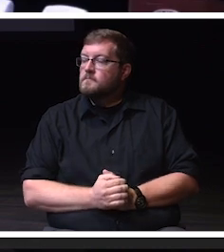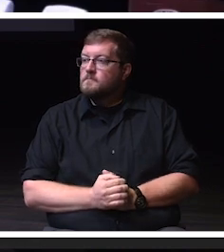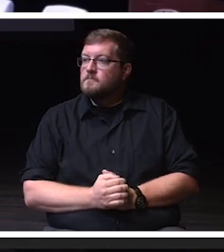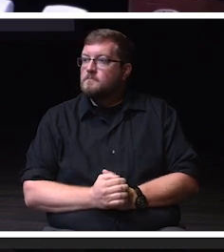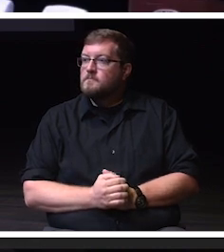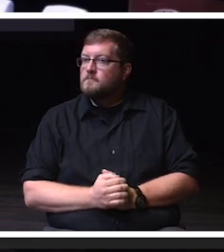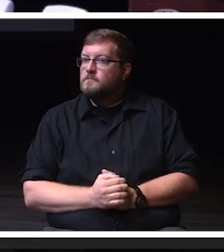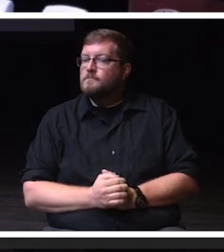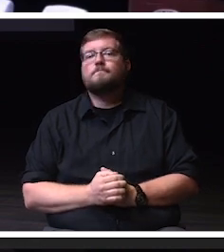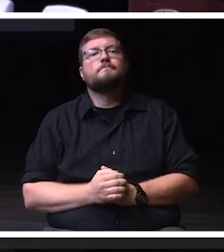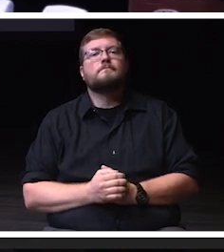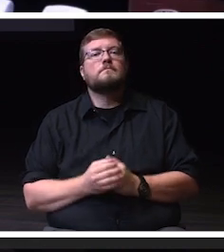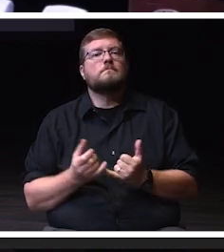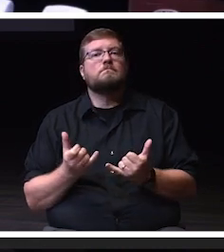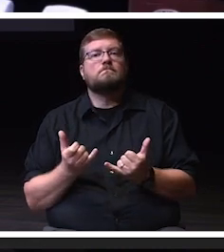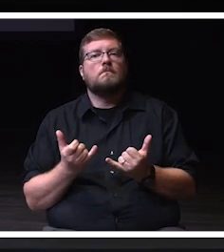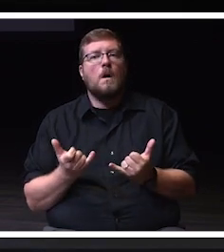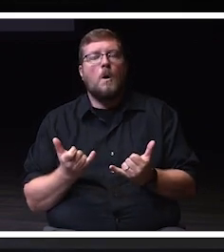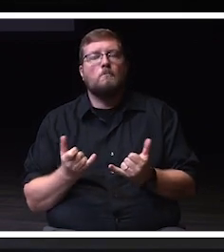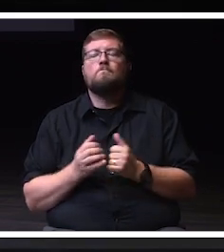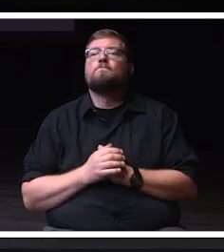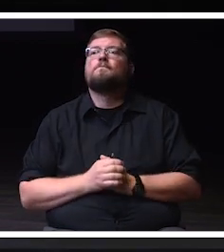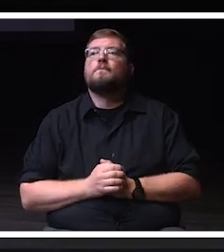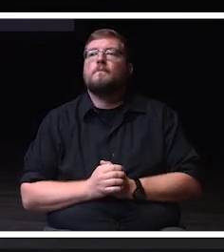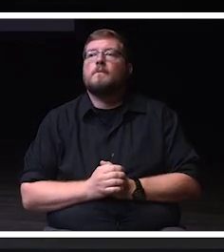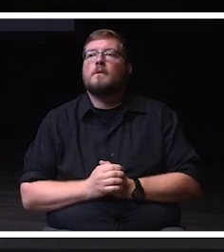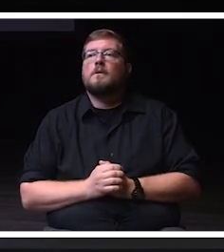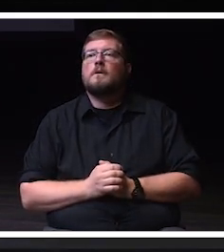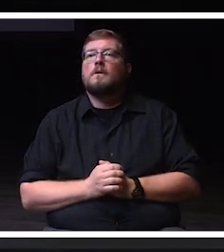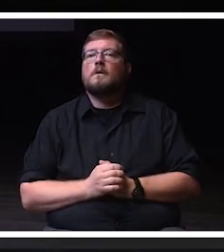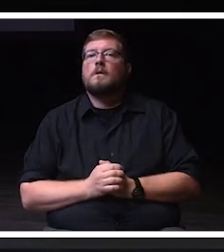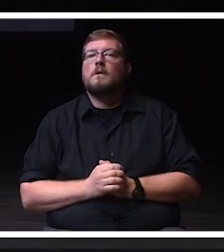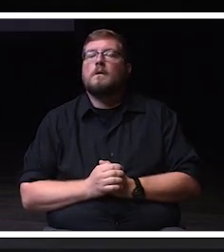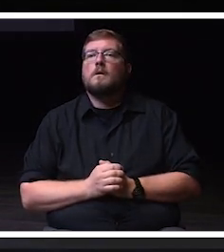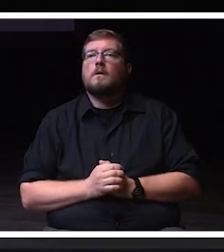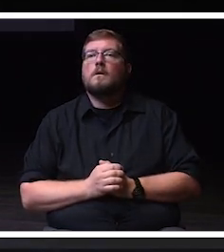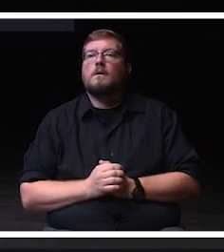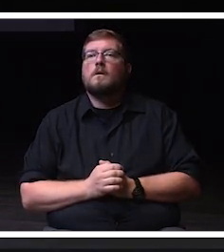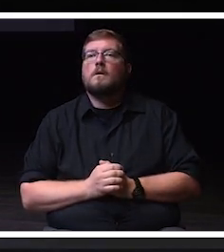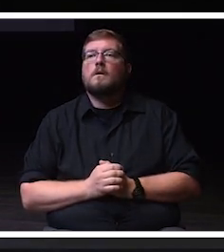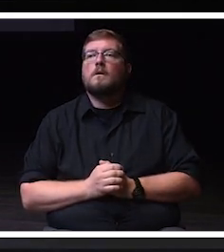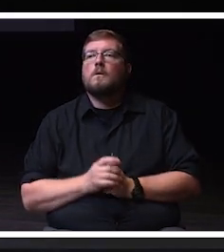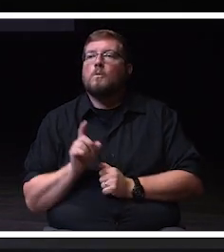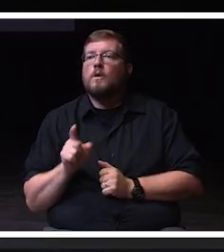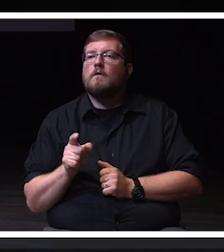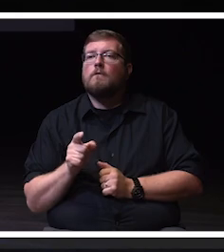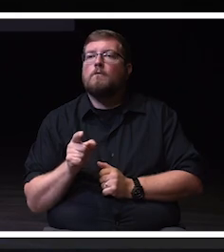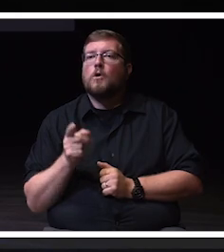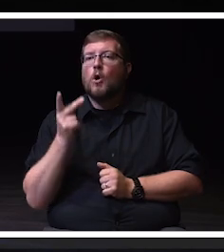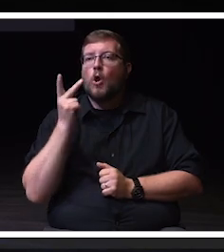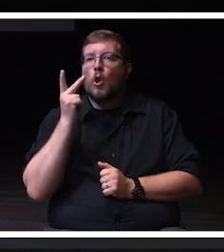Now, as we- we look forward to the year ahead.